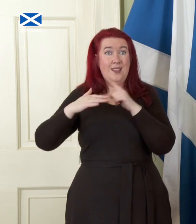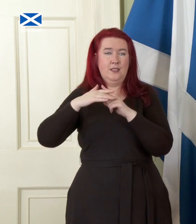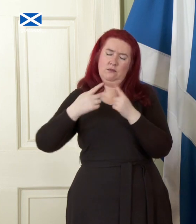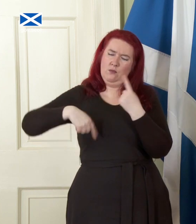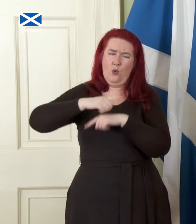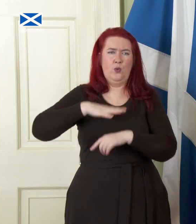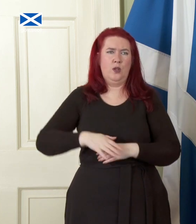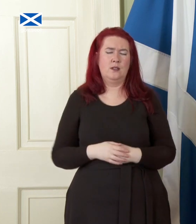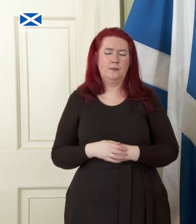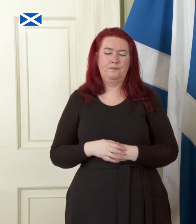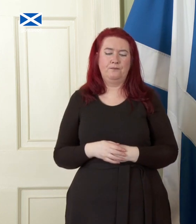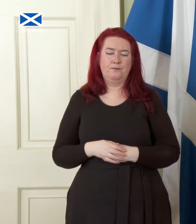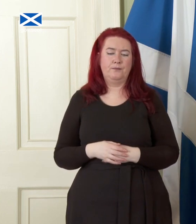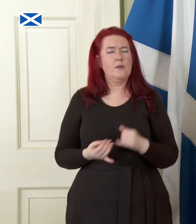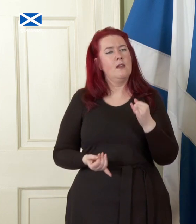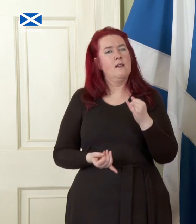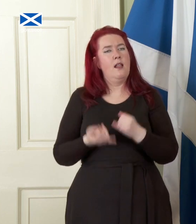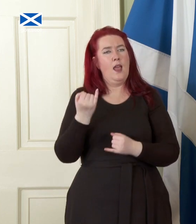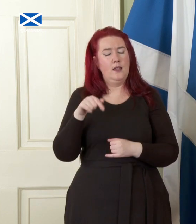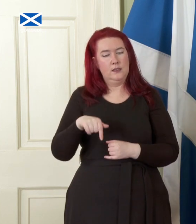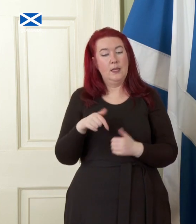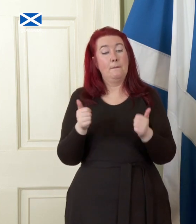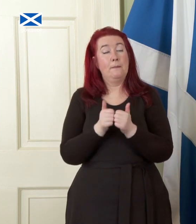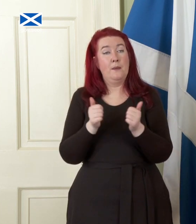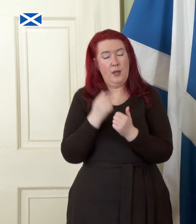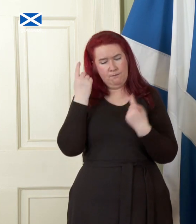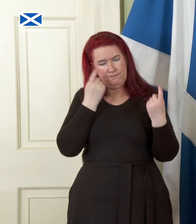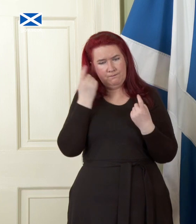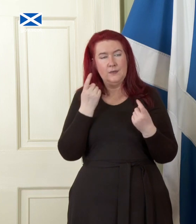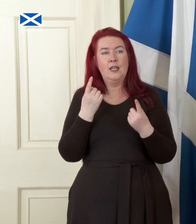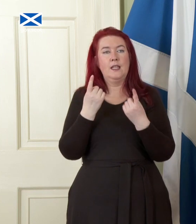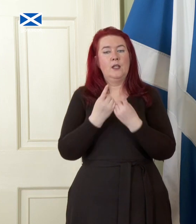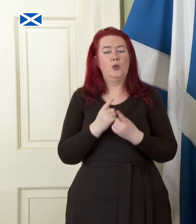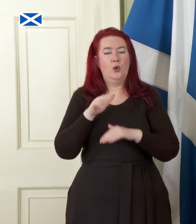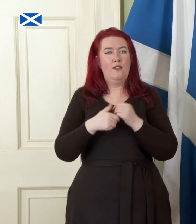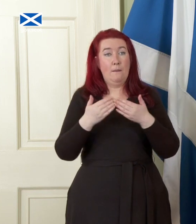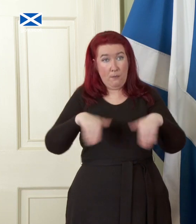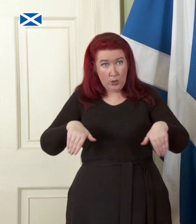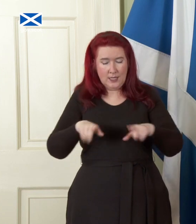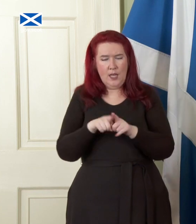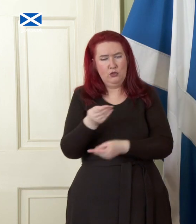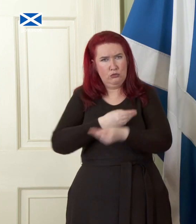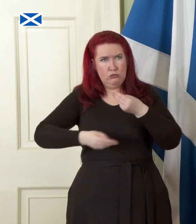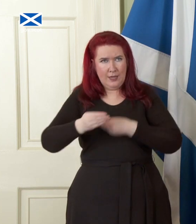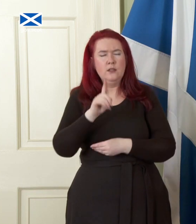Lastly, the paper considers the issue of borders and trade although we will publish a further paper